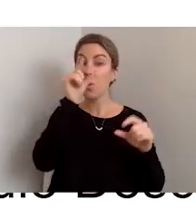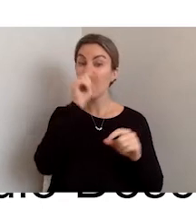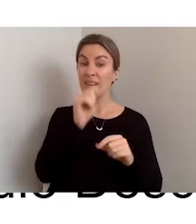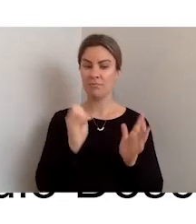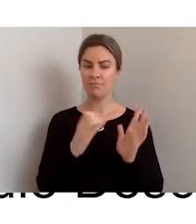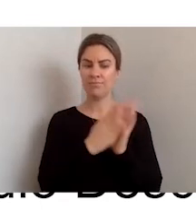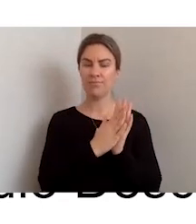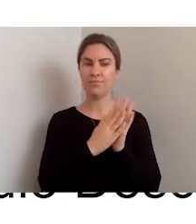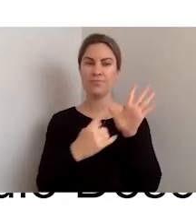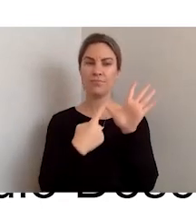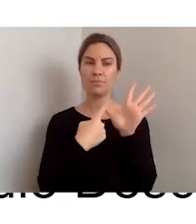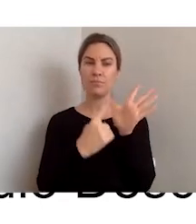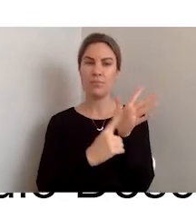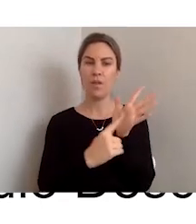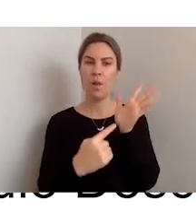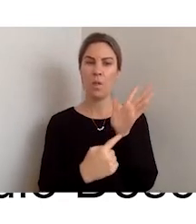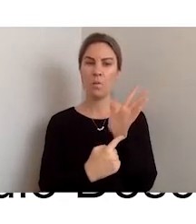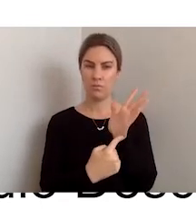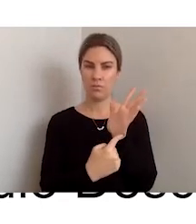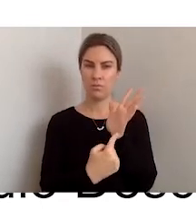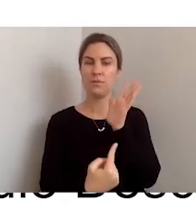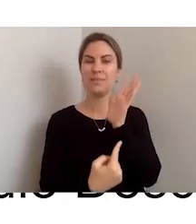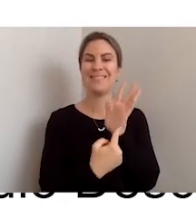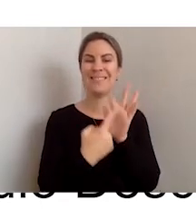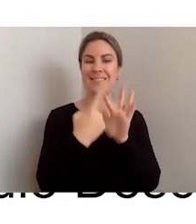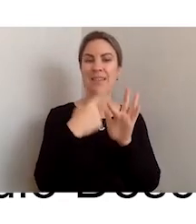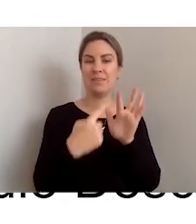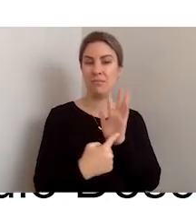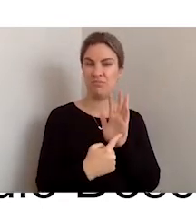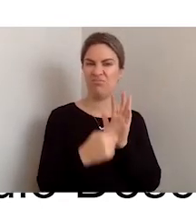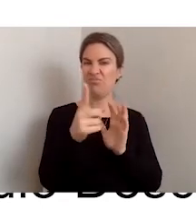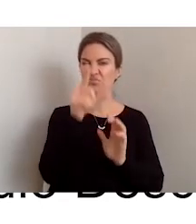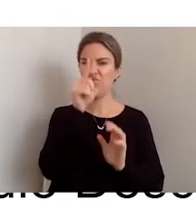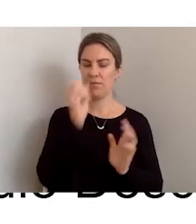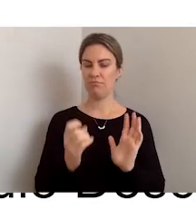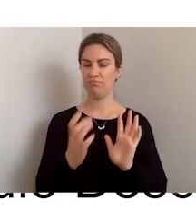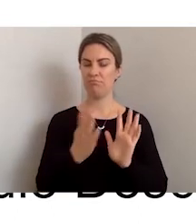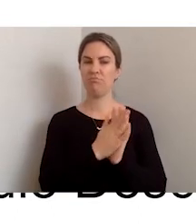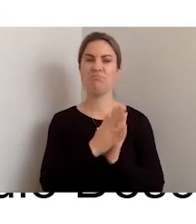you can then put your own little description on instead of using a computer-generated one.